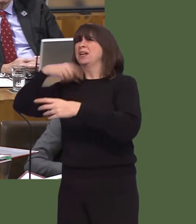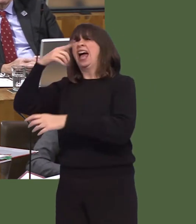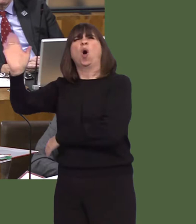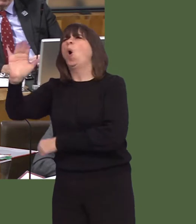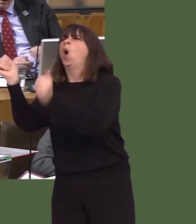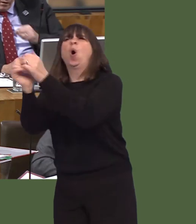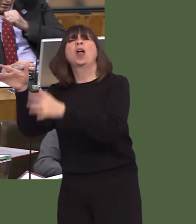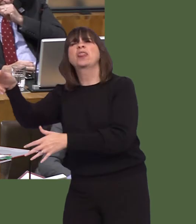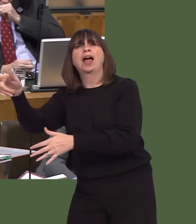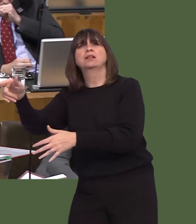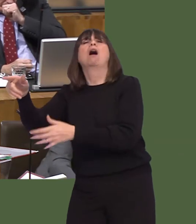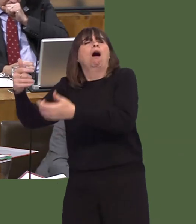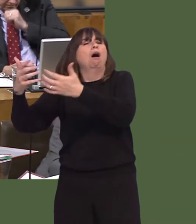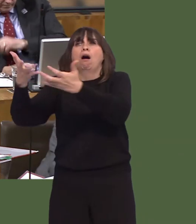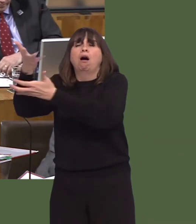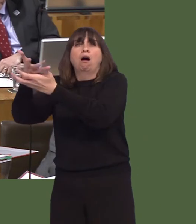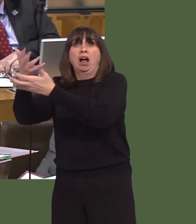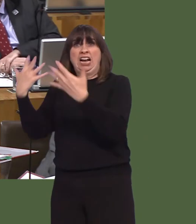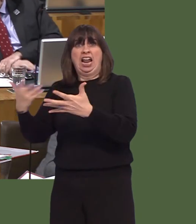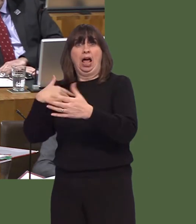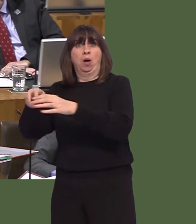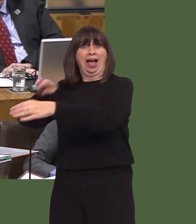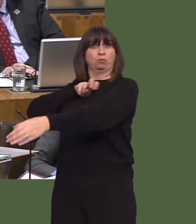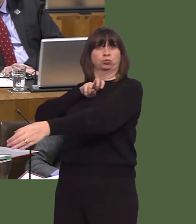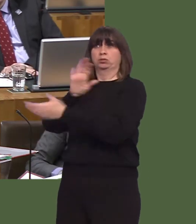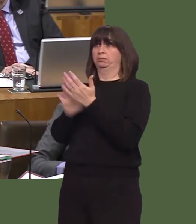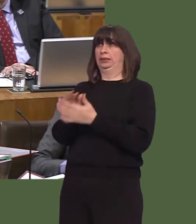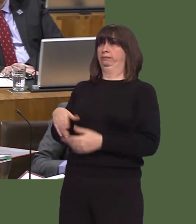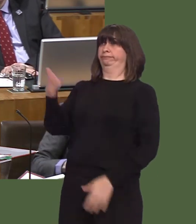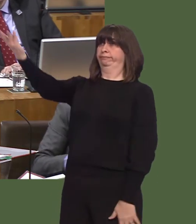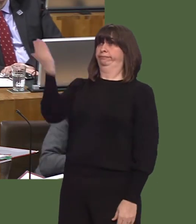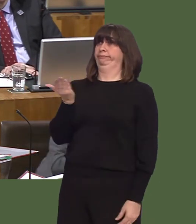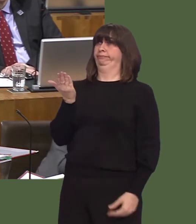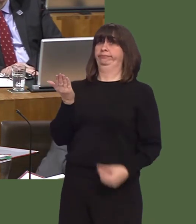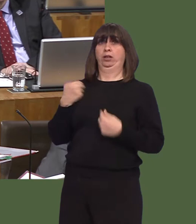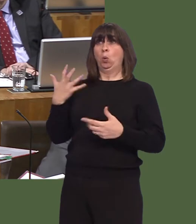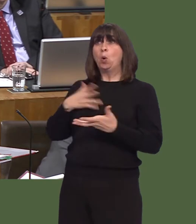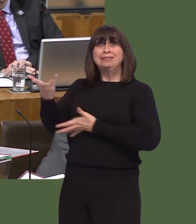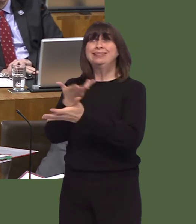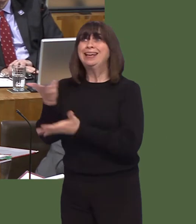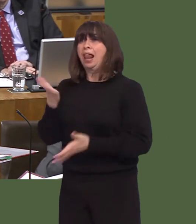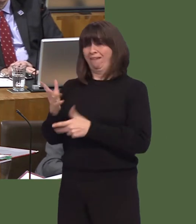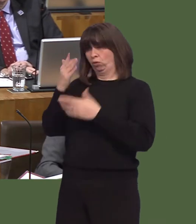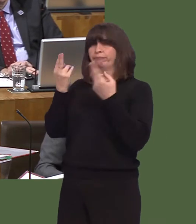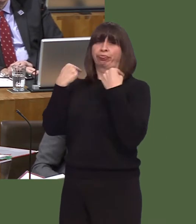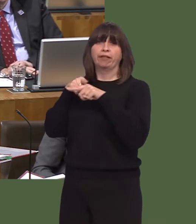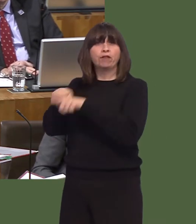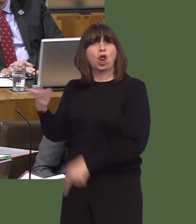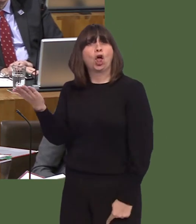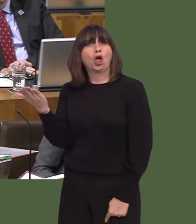Secondly, he seems to think the world out there is a world that is open to trade with the UK. Other markets are equally as closed.